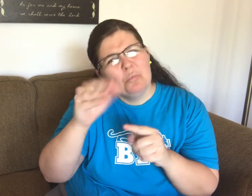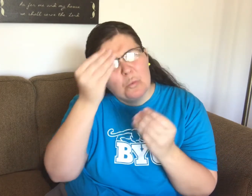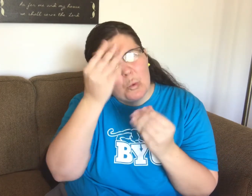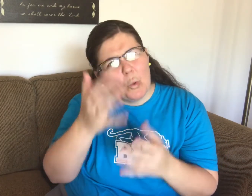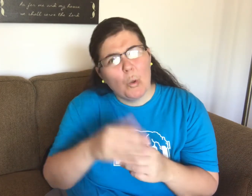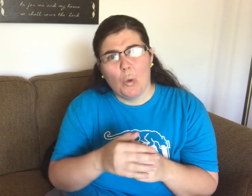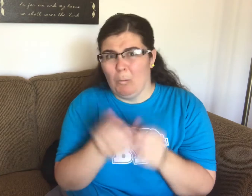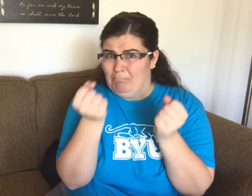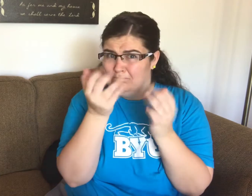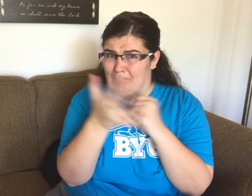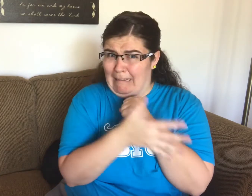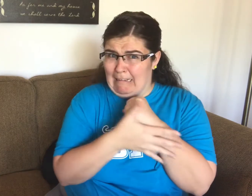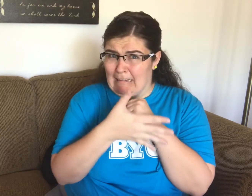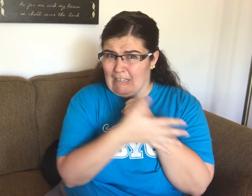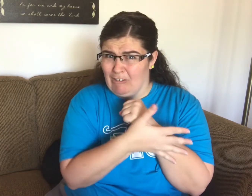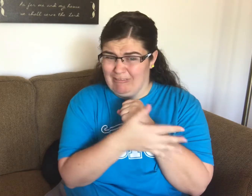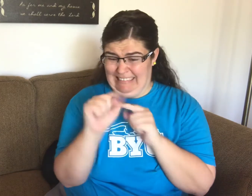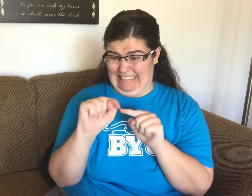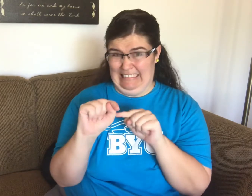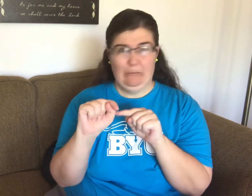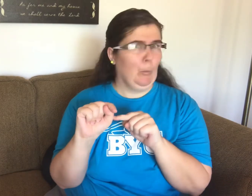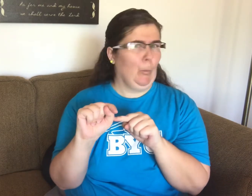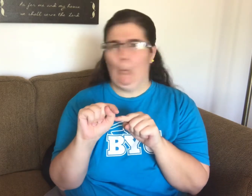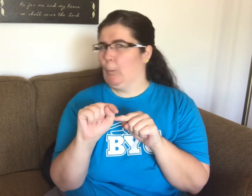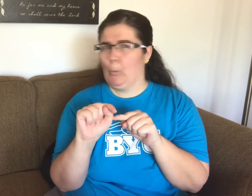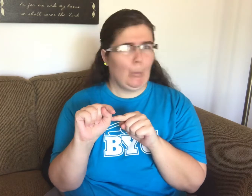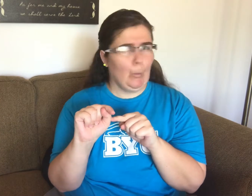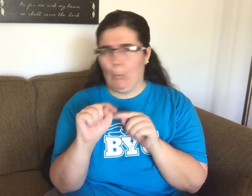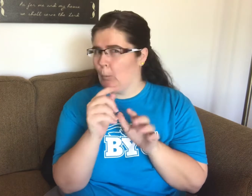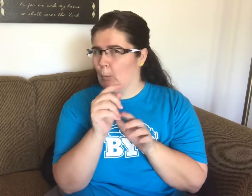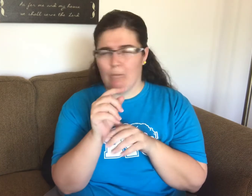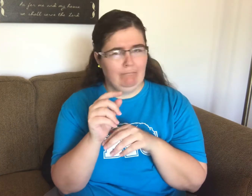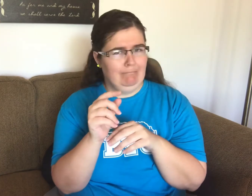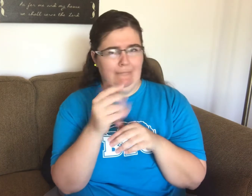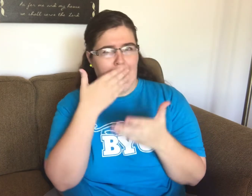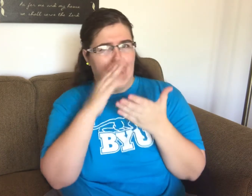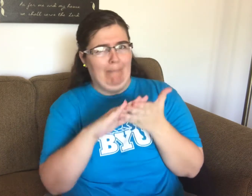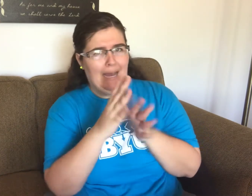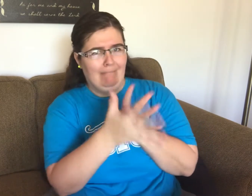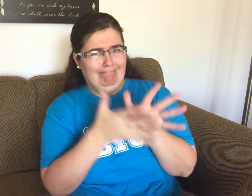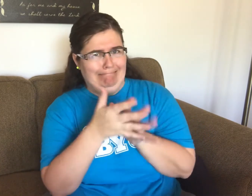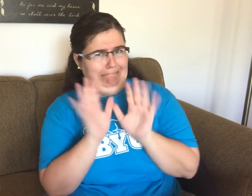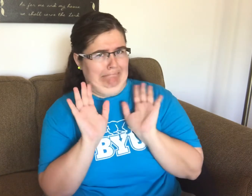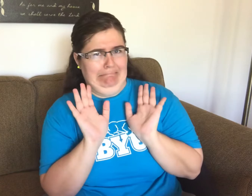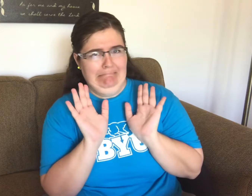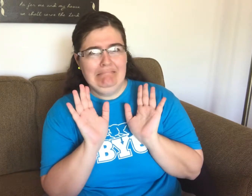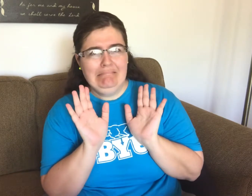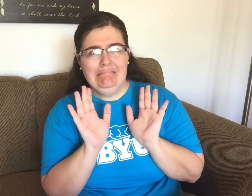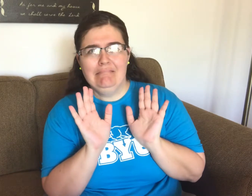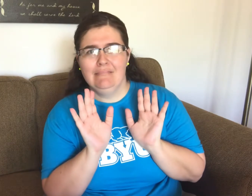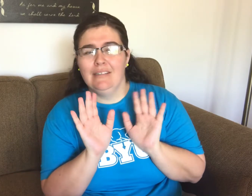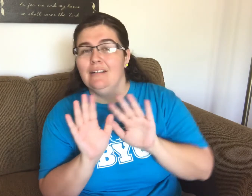but just FYI, this is a bad gesture in many countries